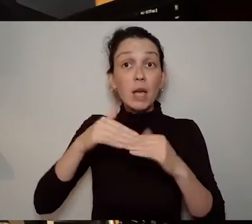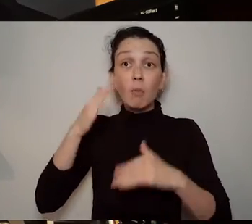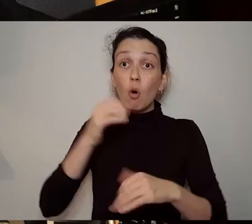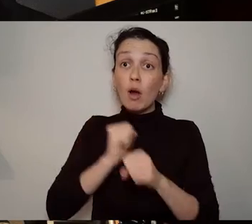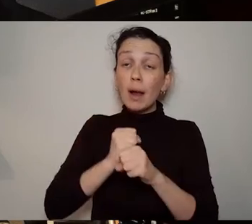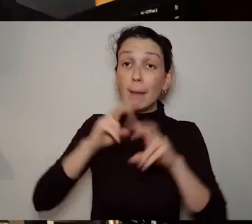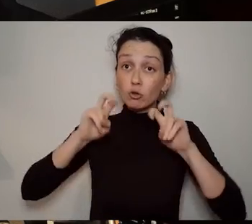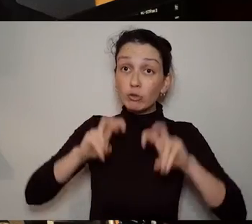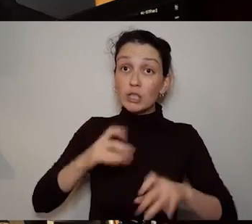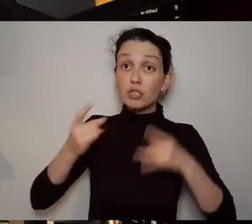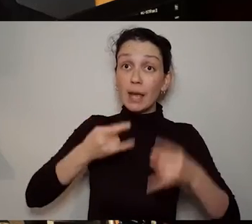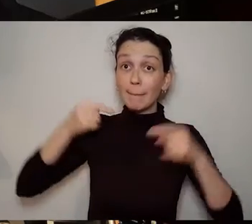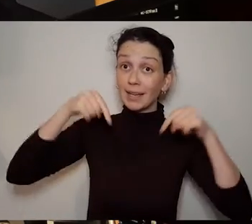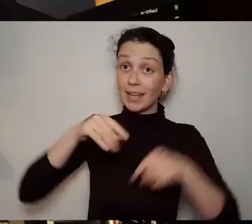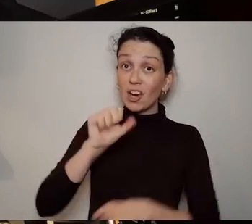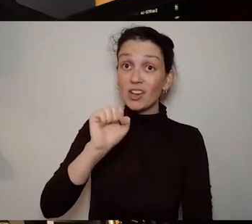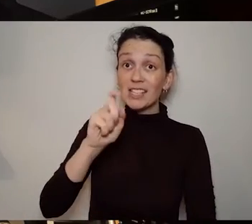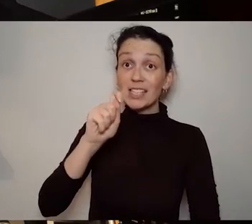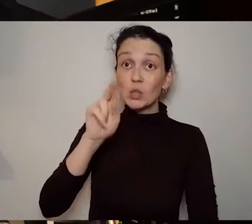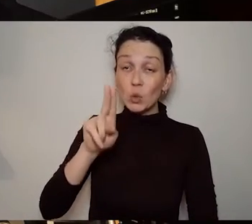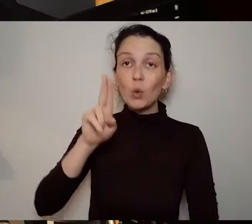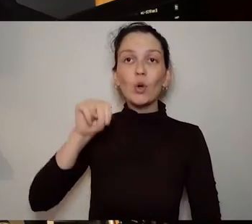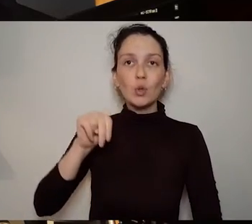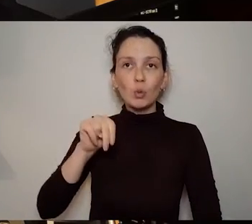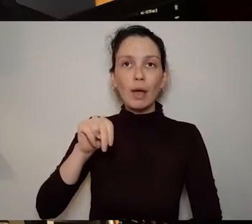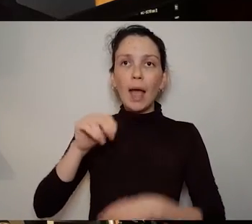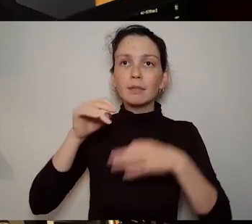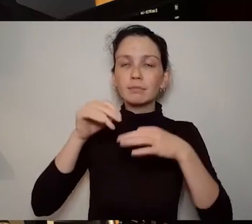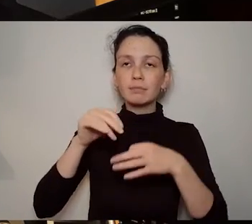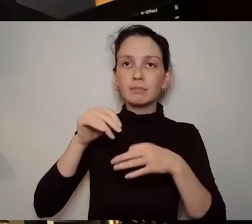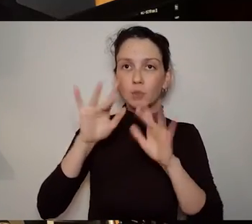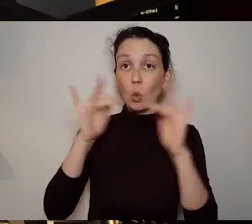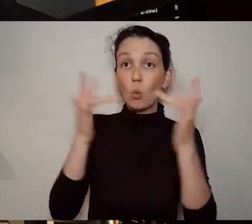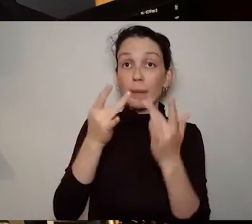there and links to all our works there's also some social media links as well so if you want